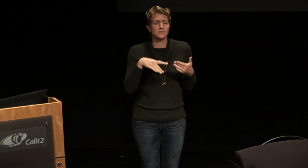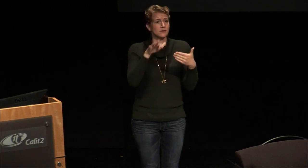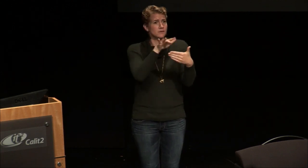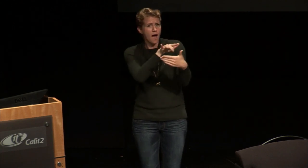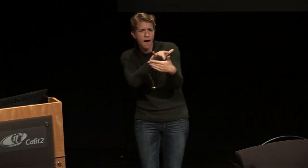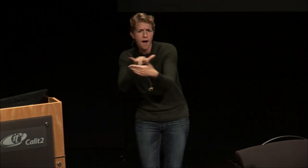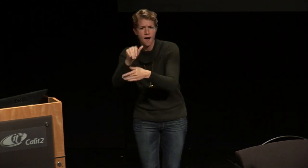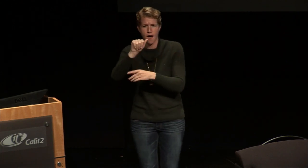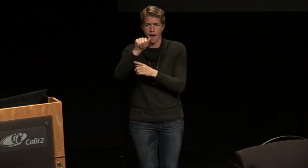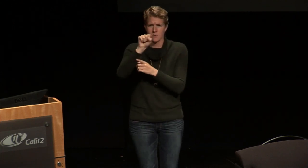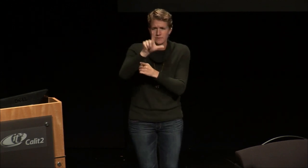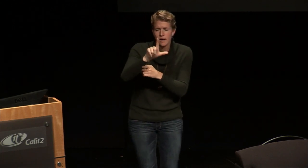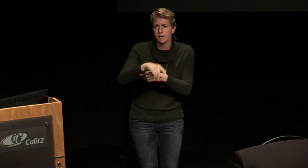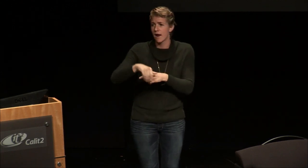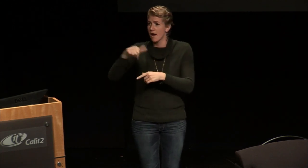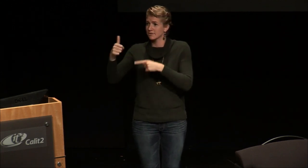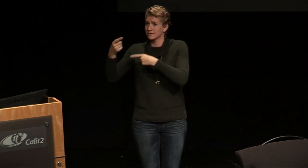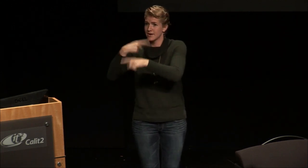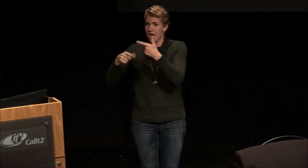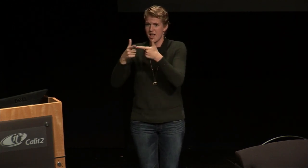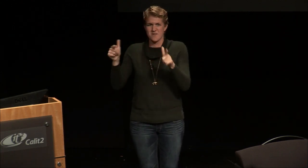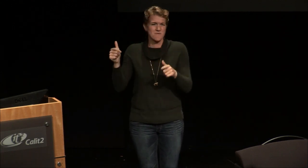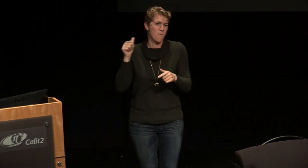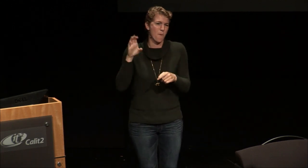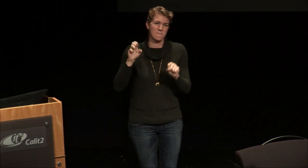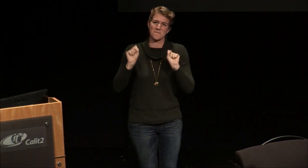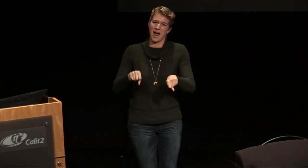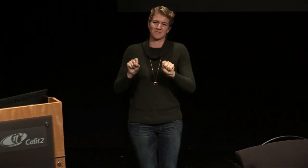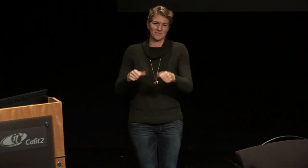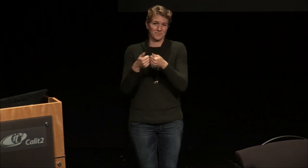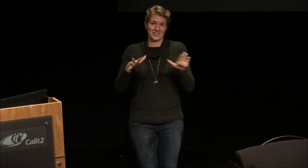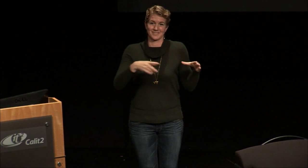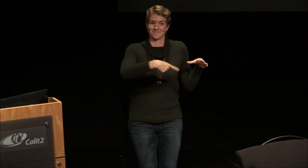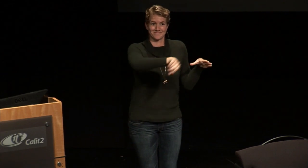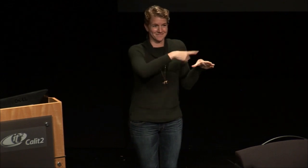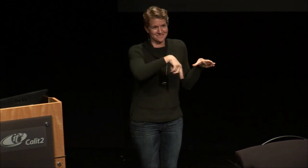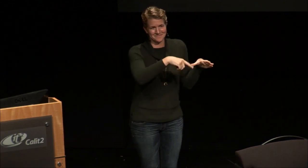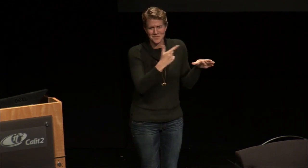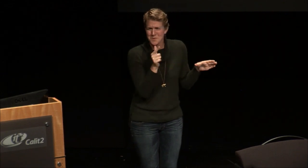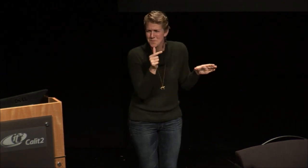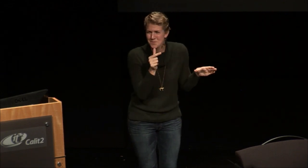people, and the reason I need to do that is that the study of ASL wouldn't